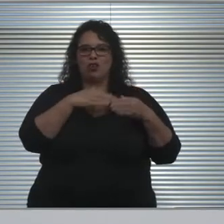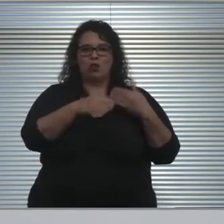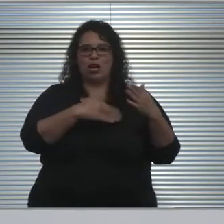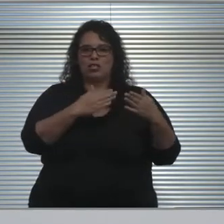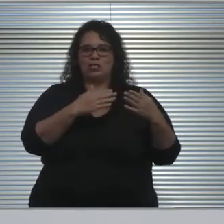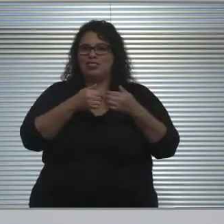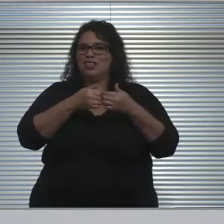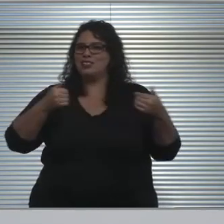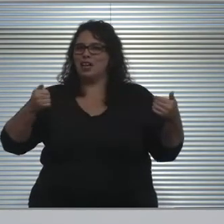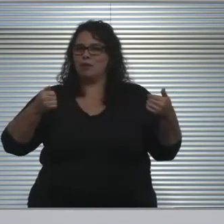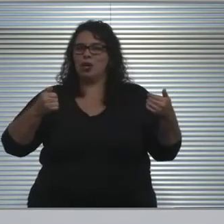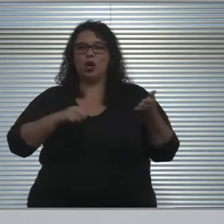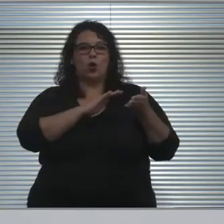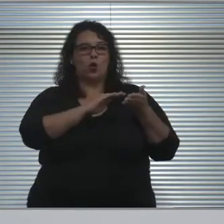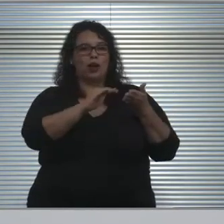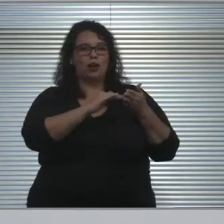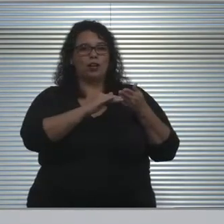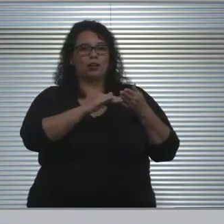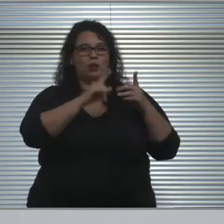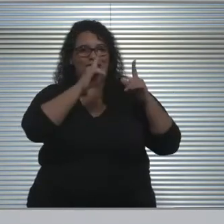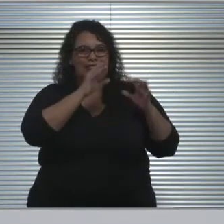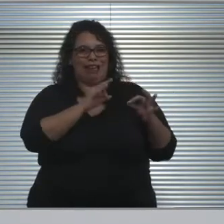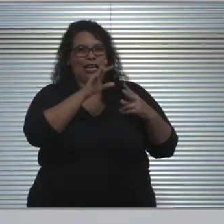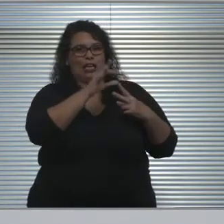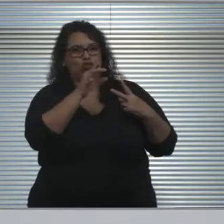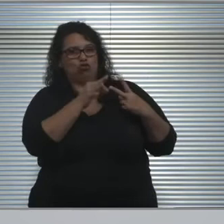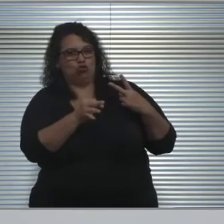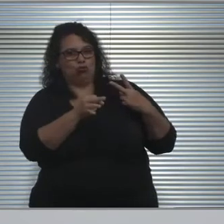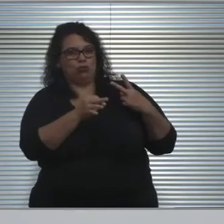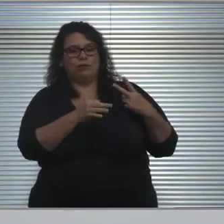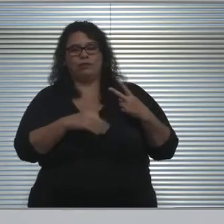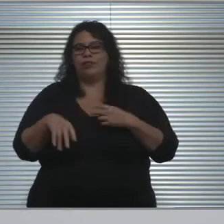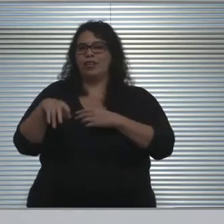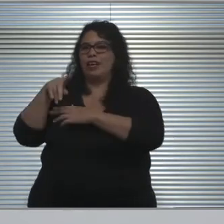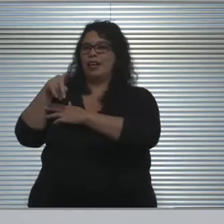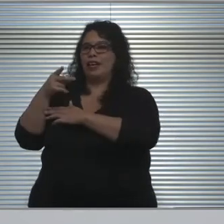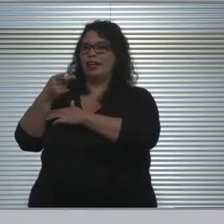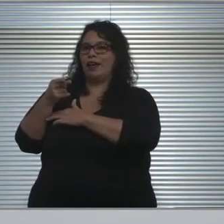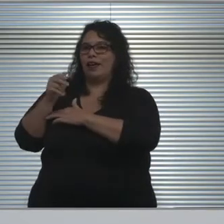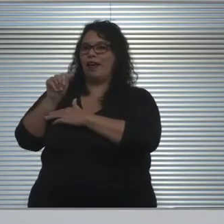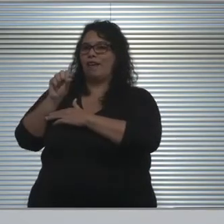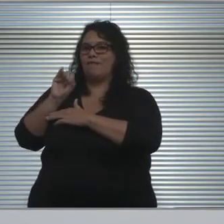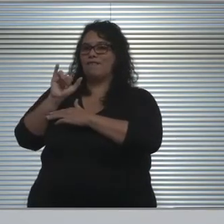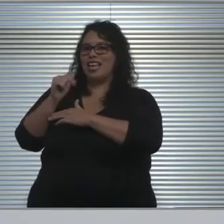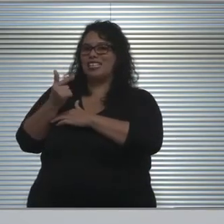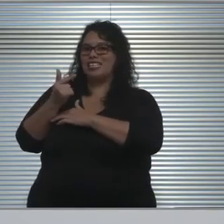as an option to apply for, phasing in, that Dr. Simon is going to come up and talk about,